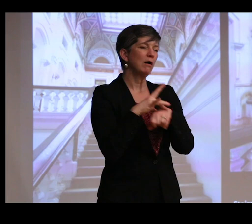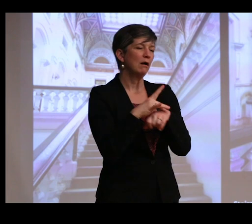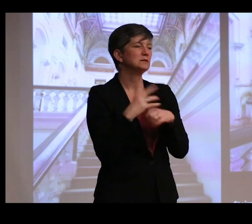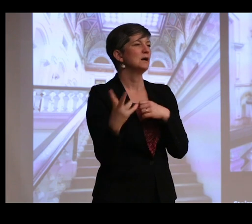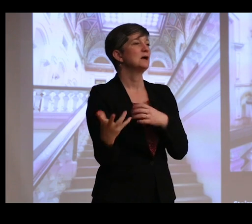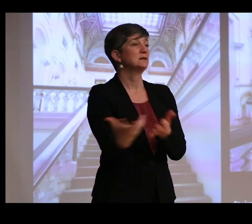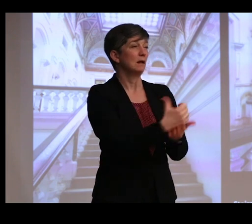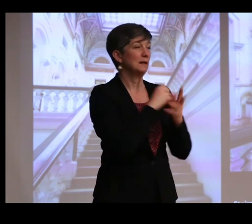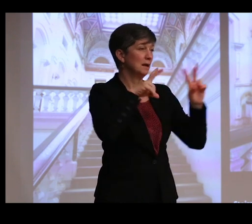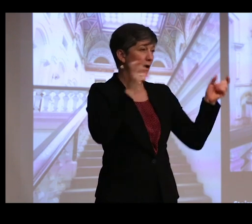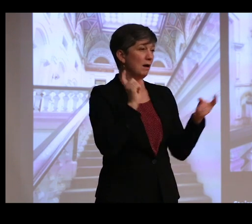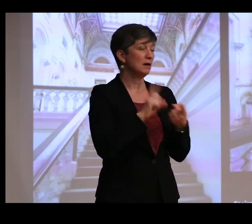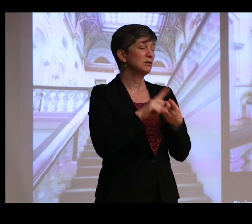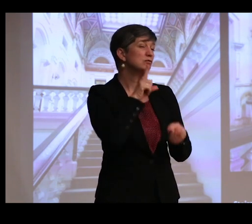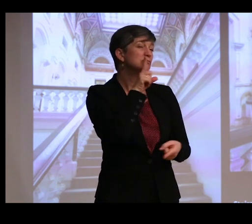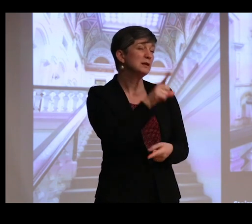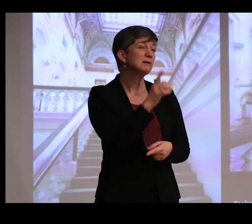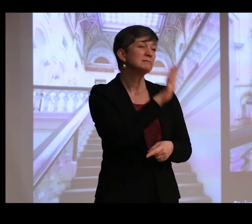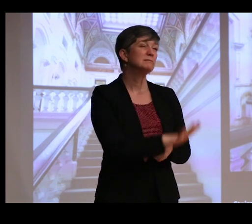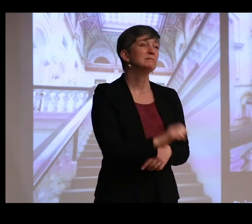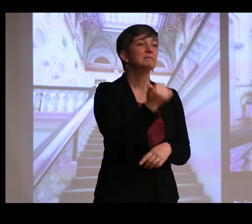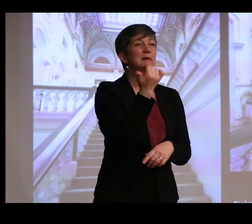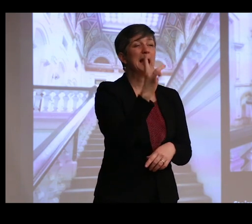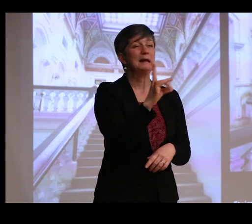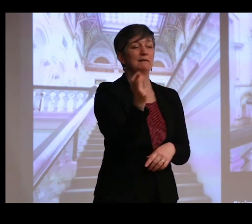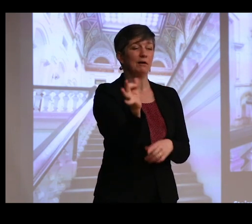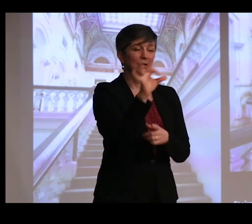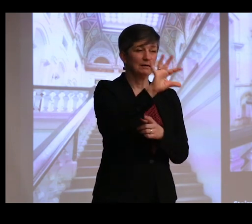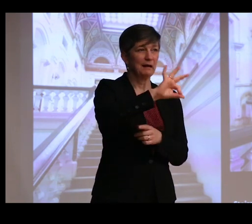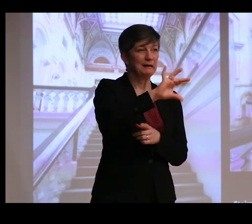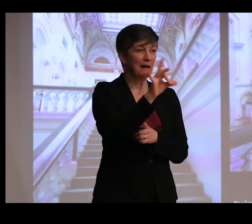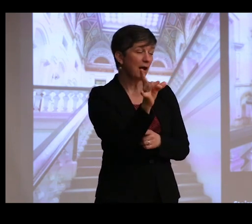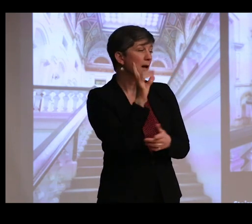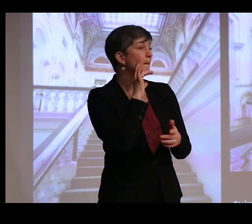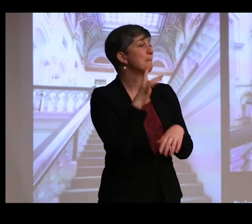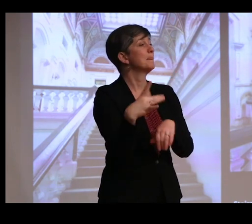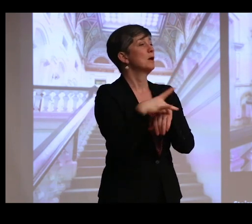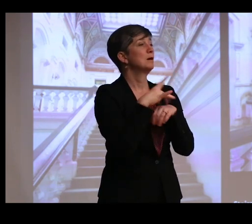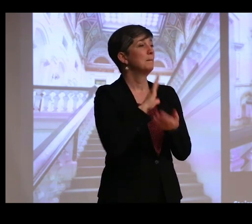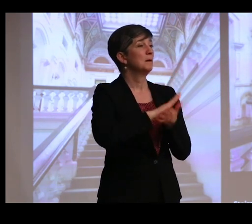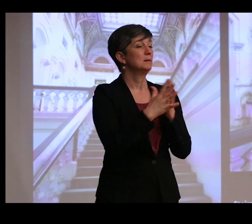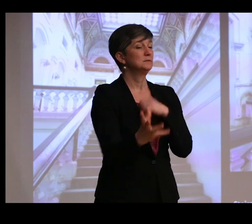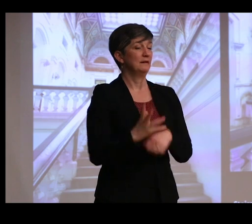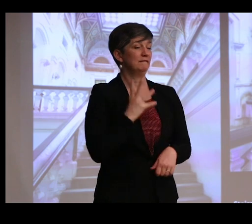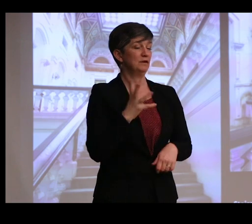category until really 1898. And archeology only becomes an official collecting area